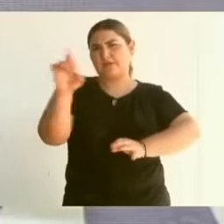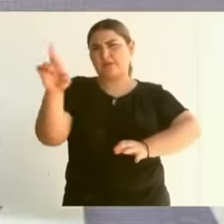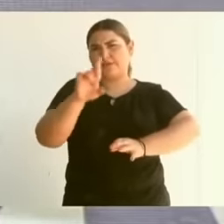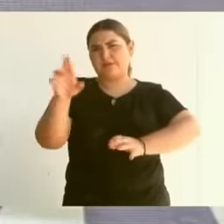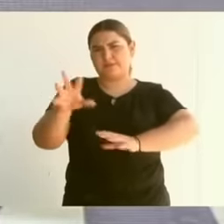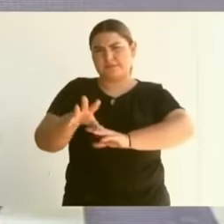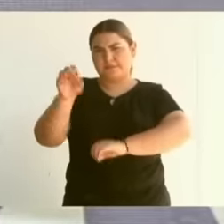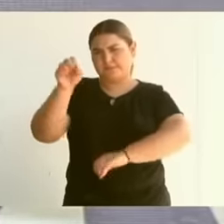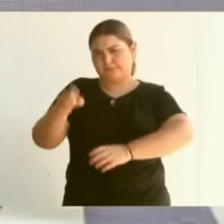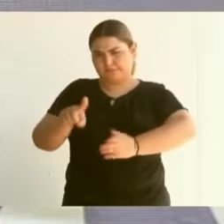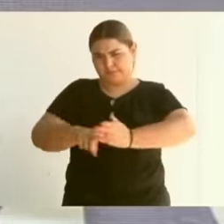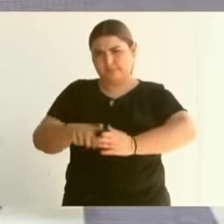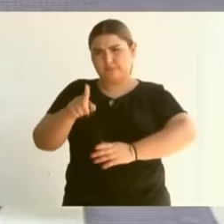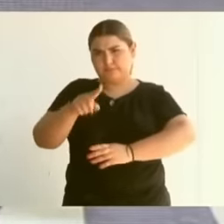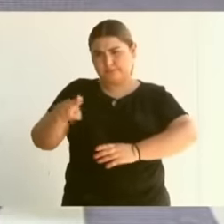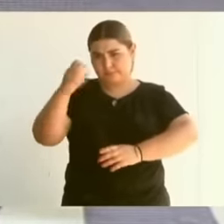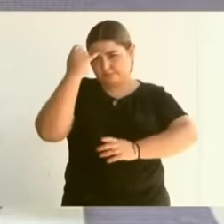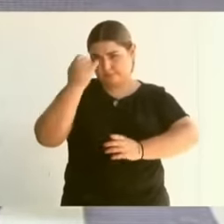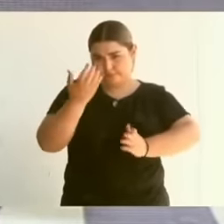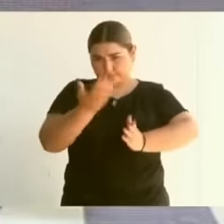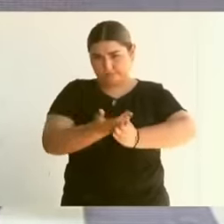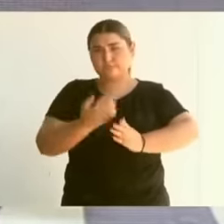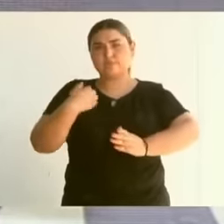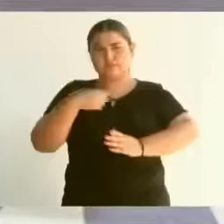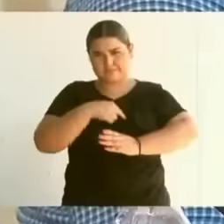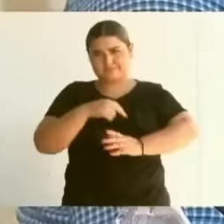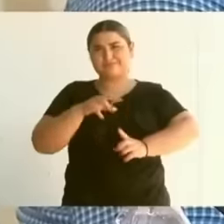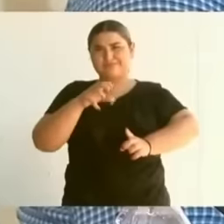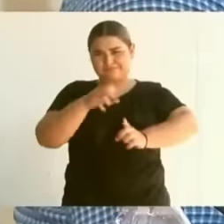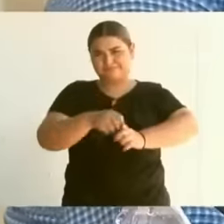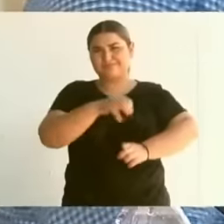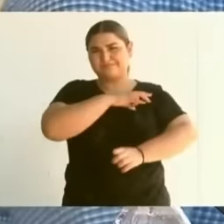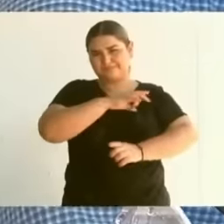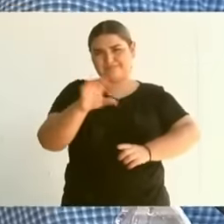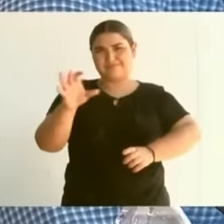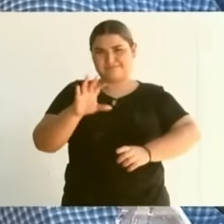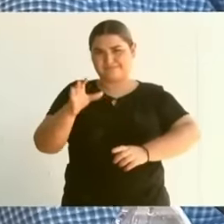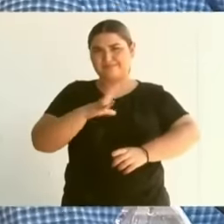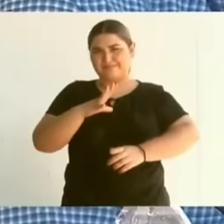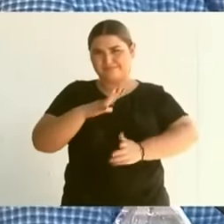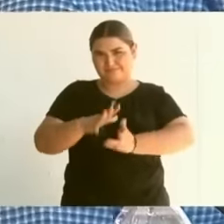You are going to achieve it now that we have a qualified majority in